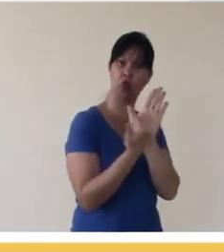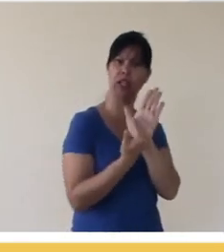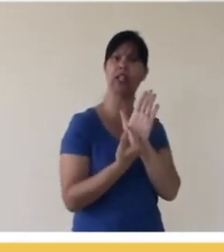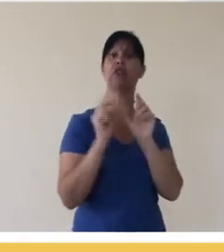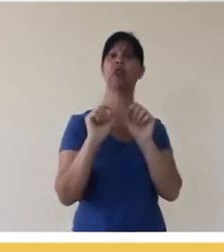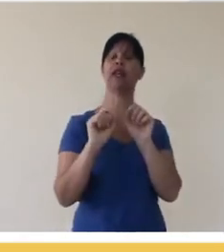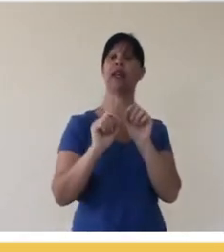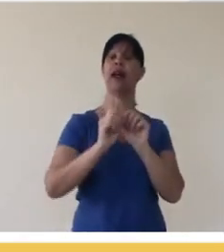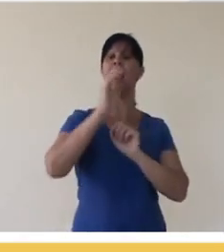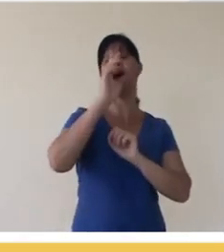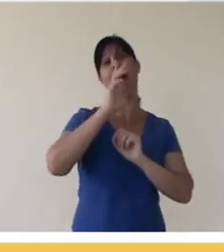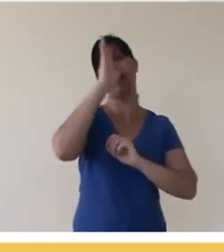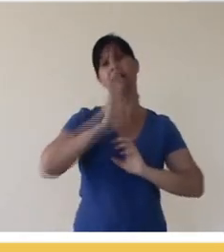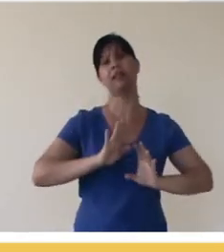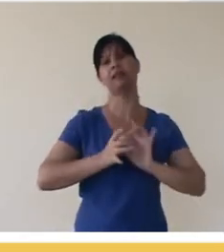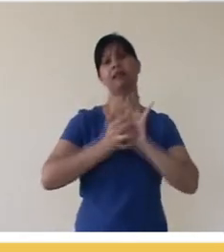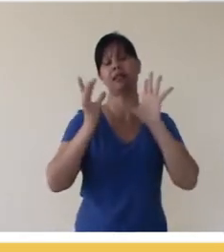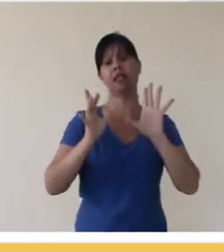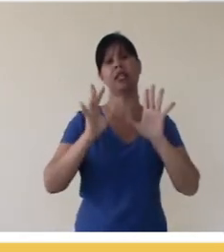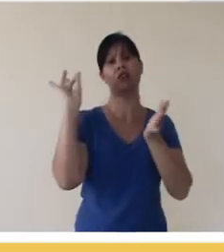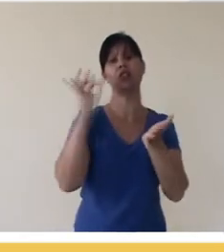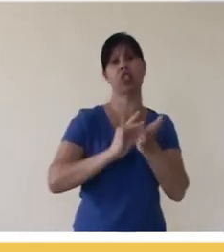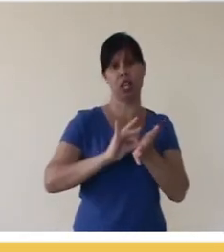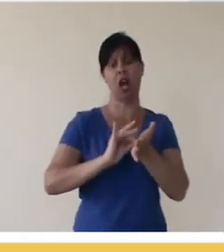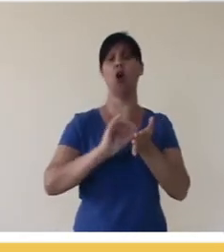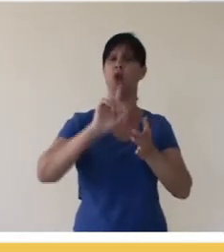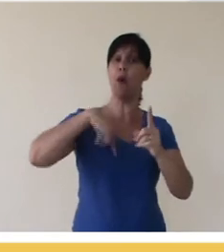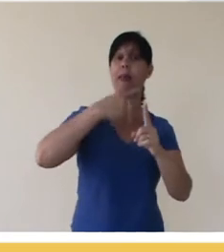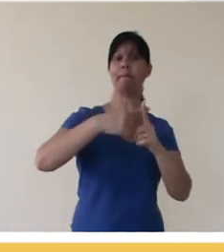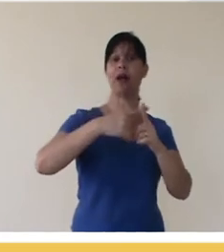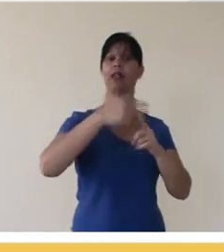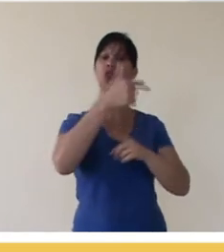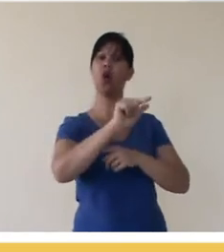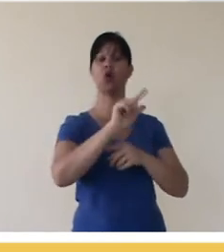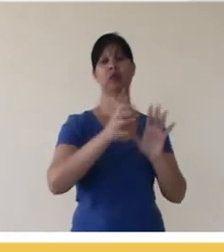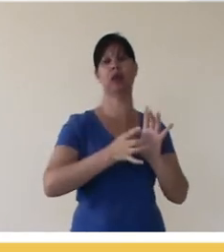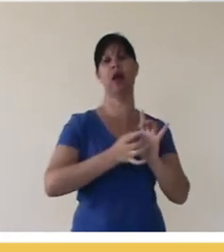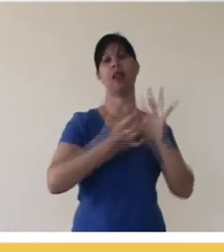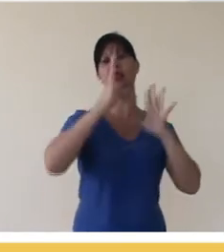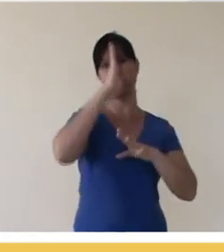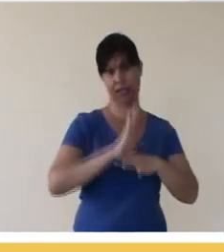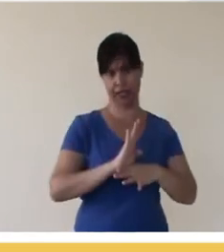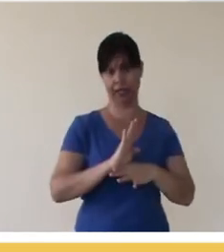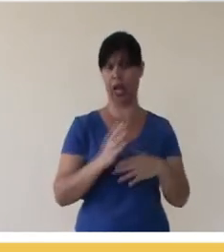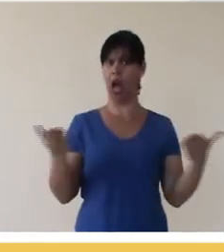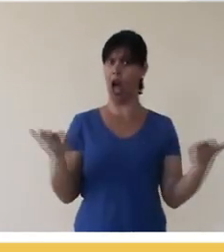license and the book itself may have another license without any problem. Here we are talking about when you